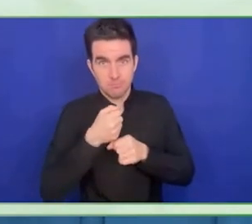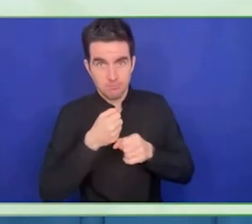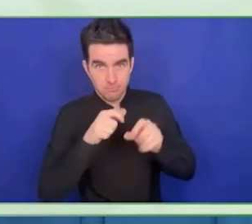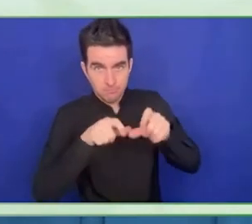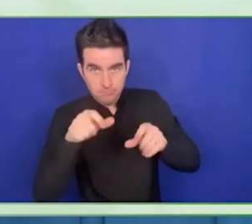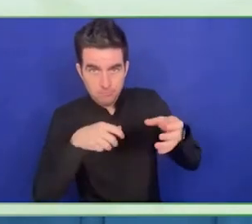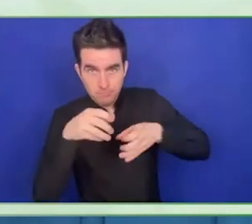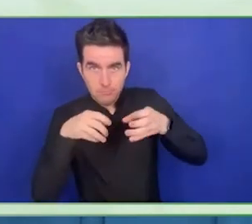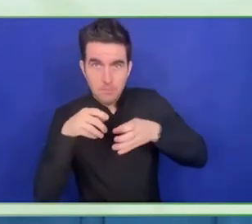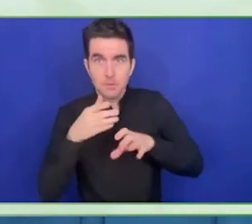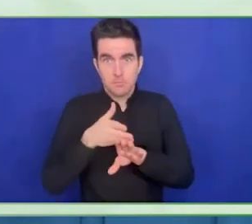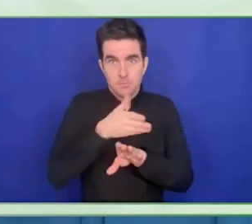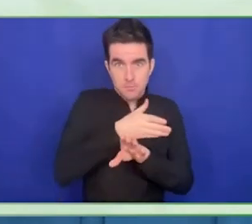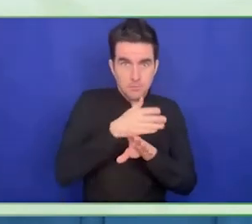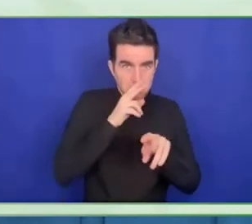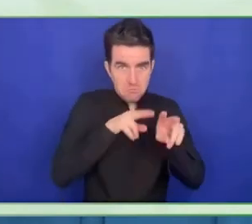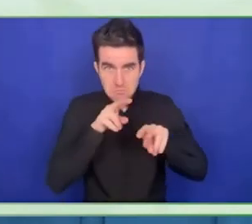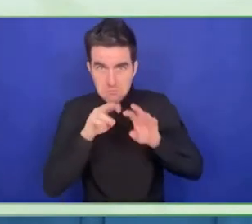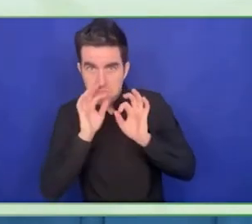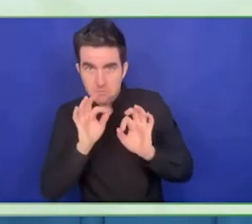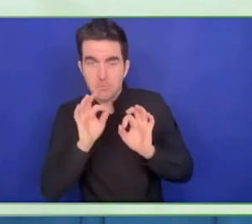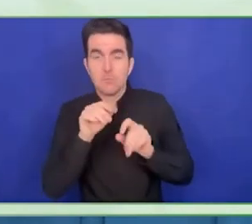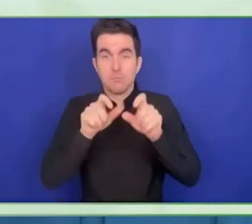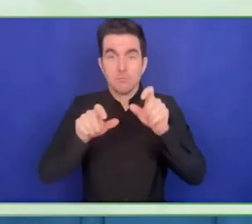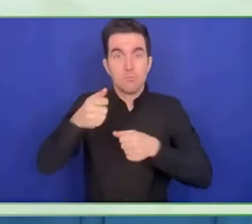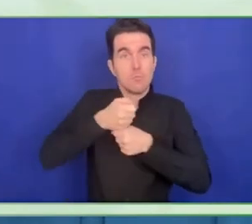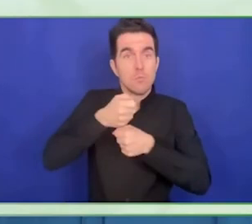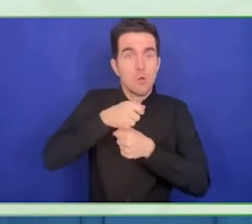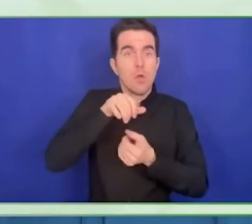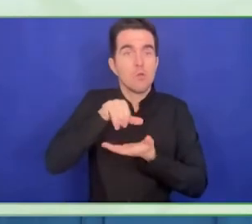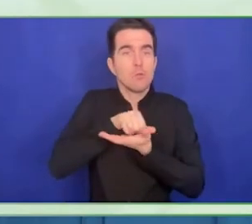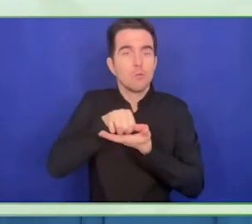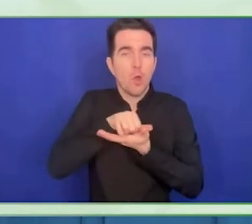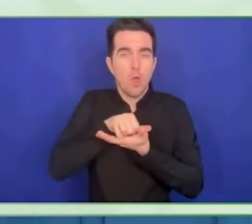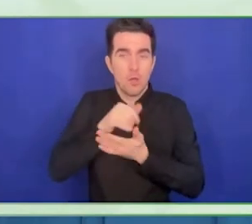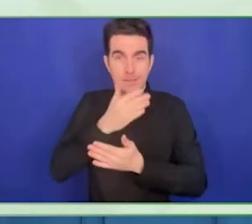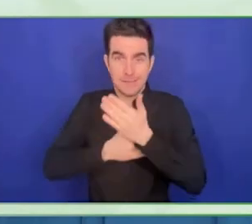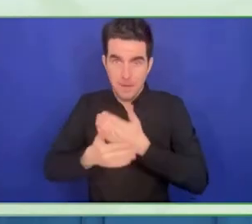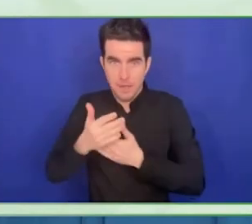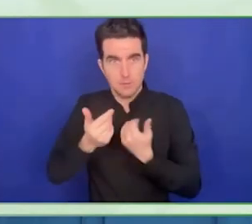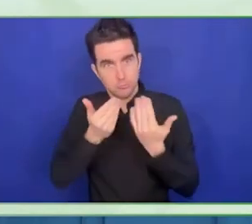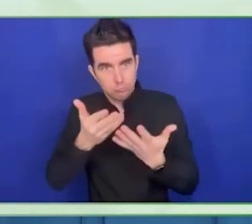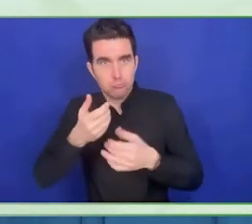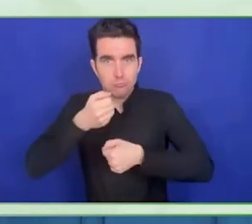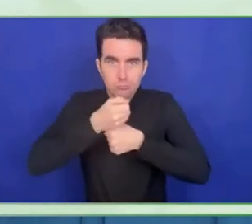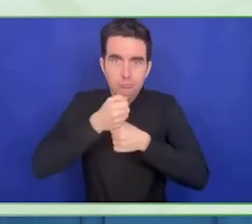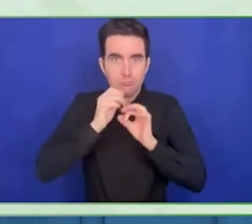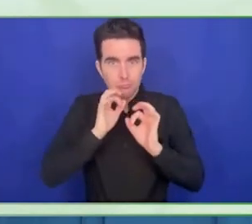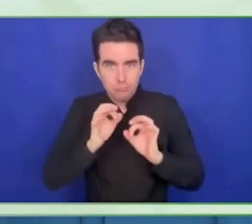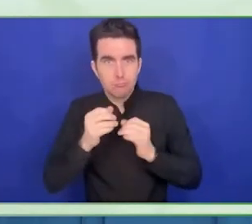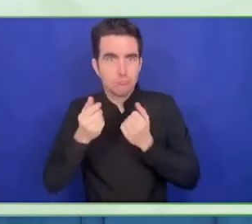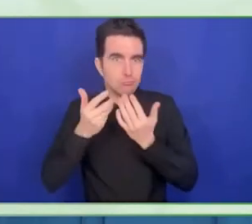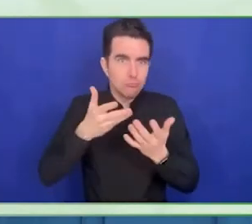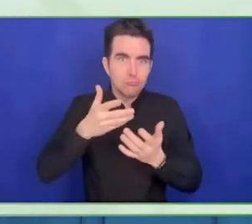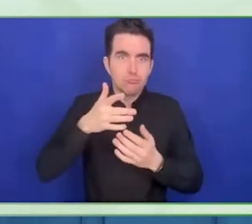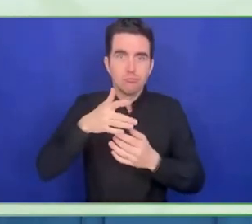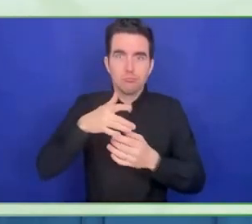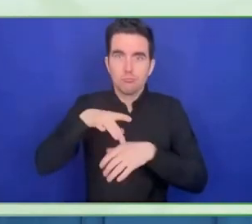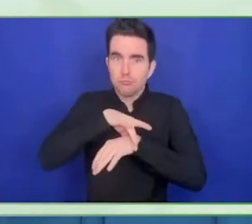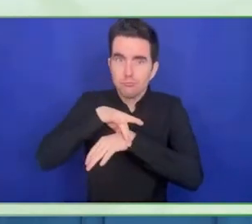This was started in 2022, its covers the basics on on porting,